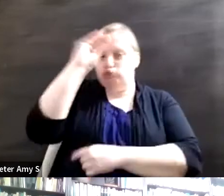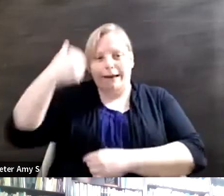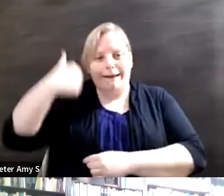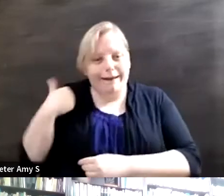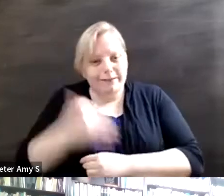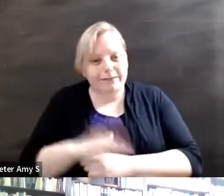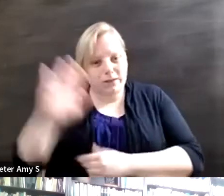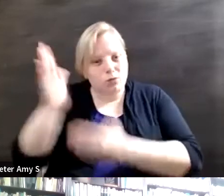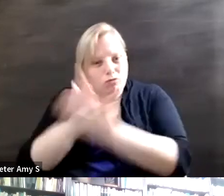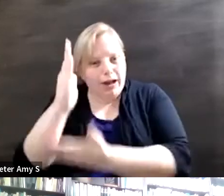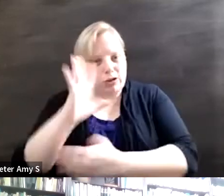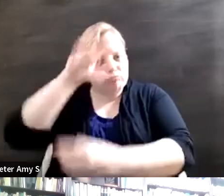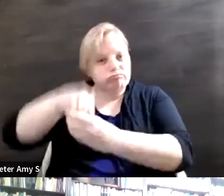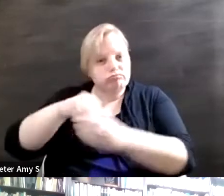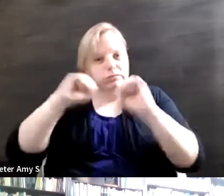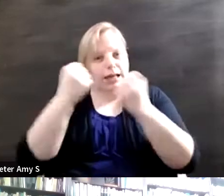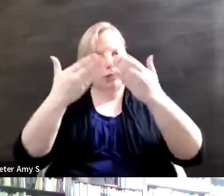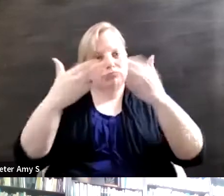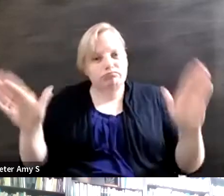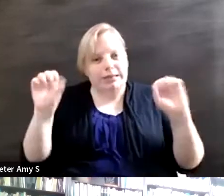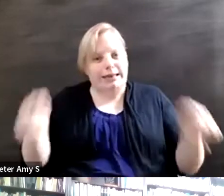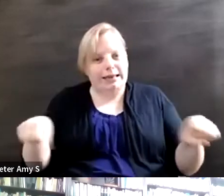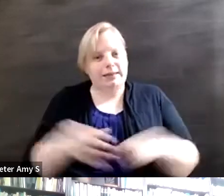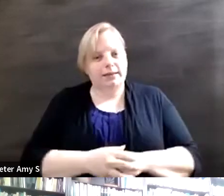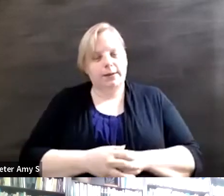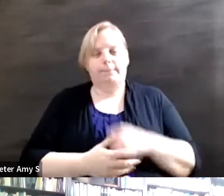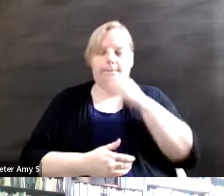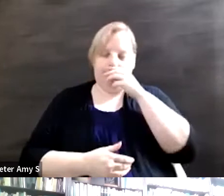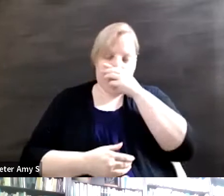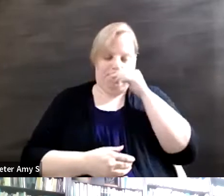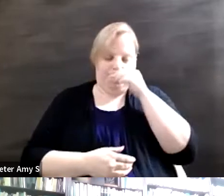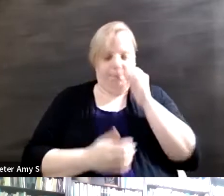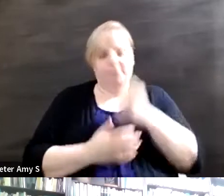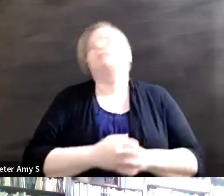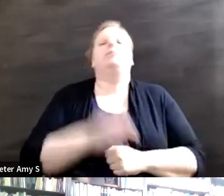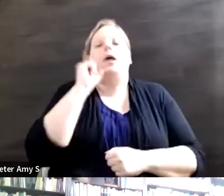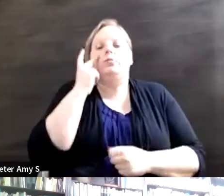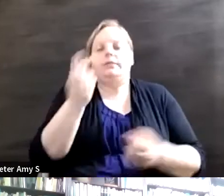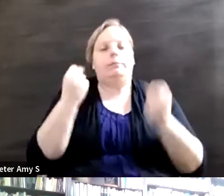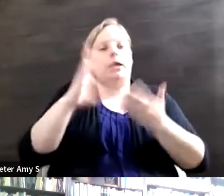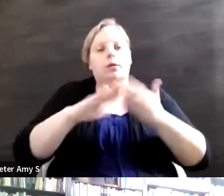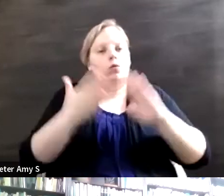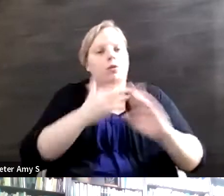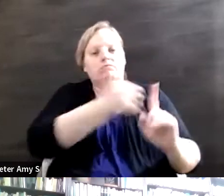participate in society and I don't see many communities with disabilities in general,